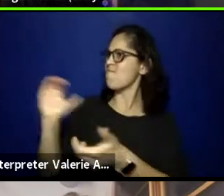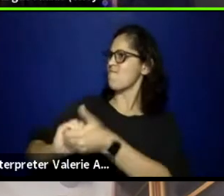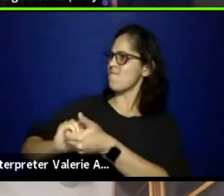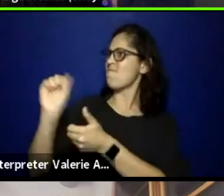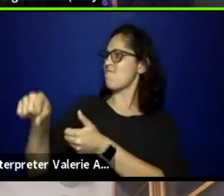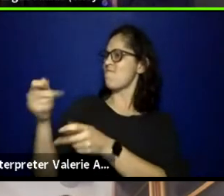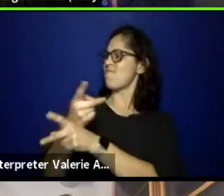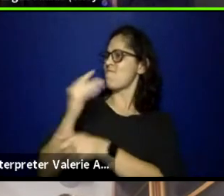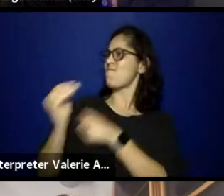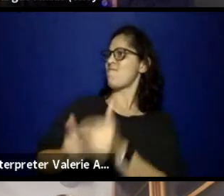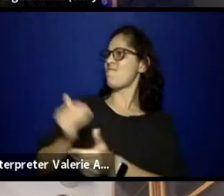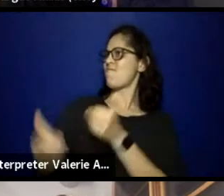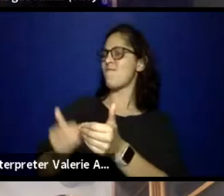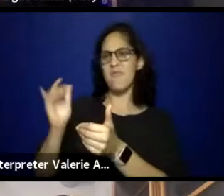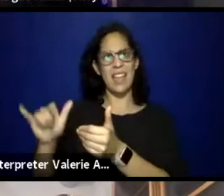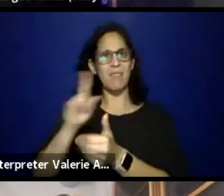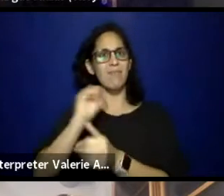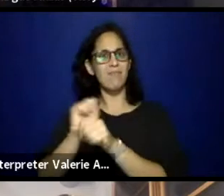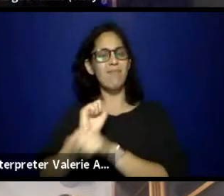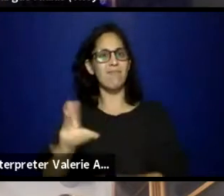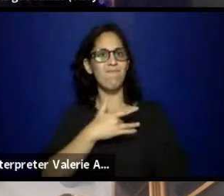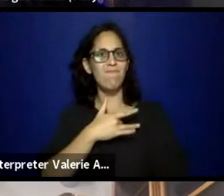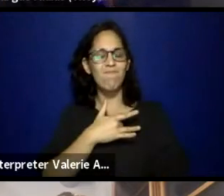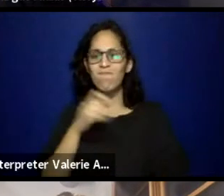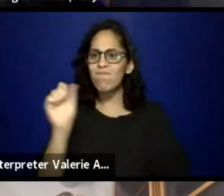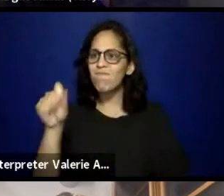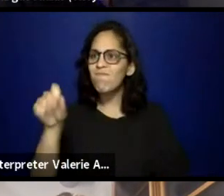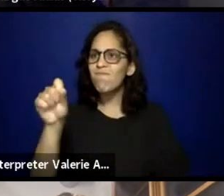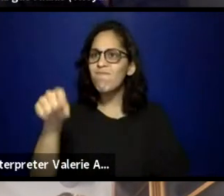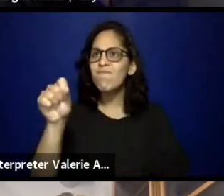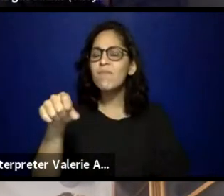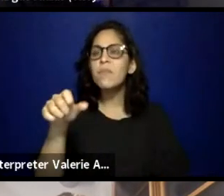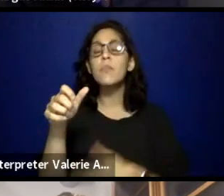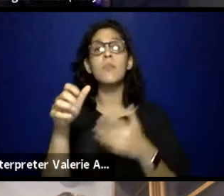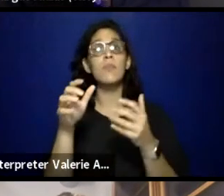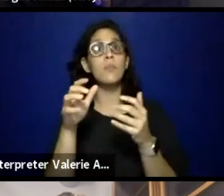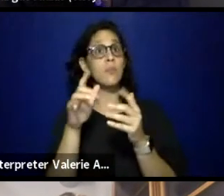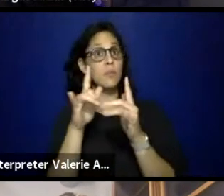and the conversation around being the representation